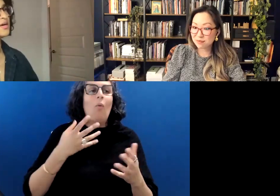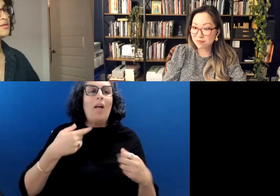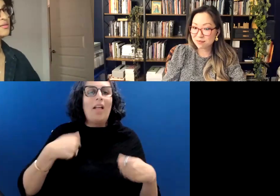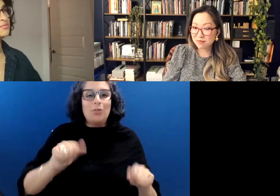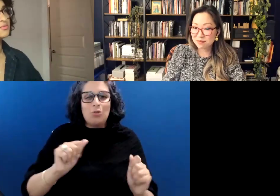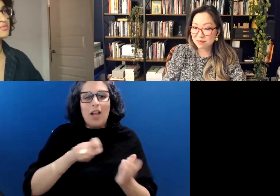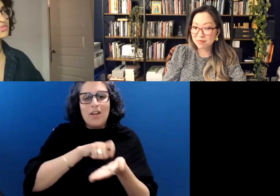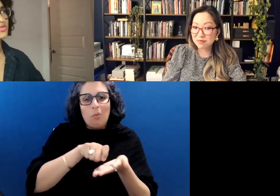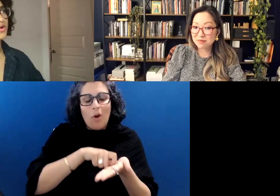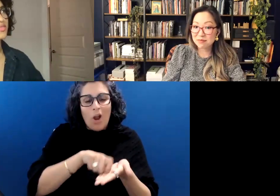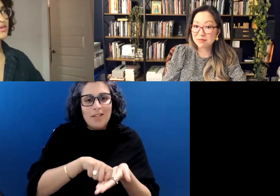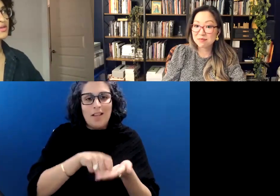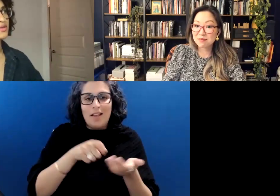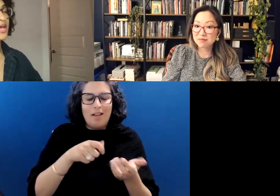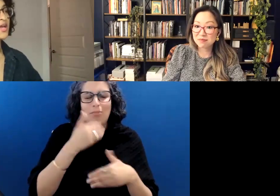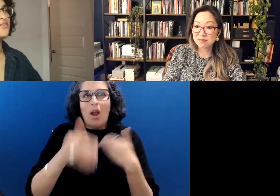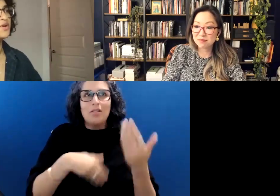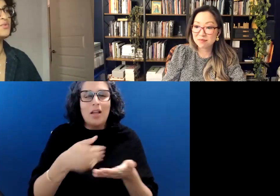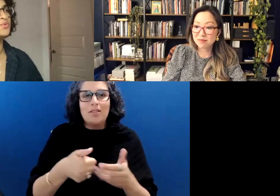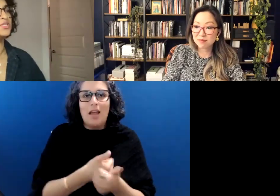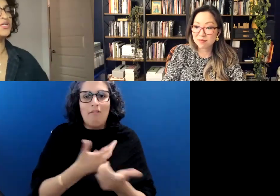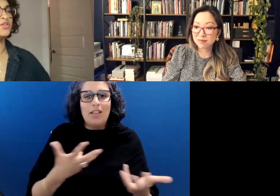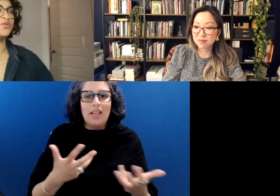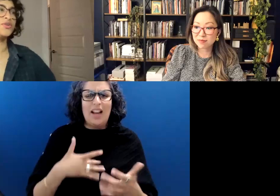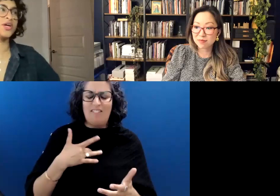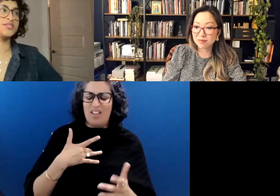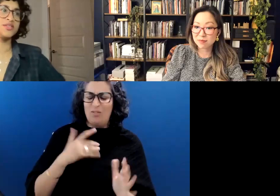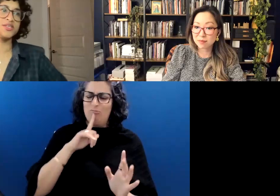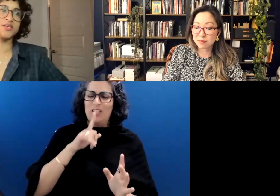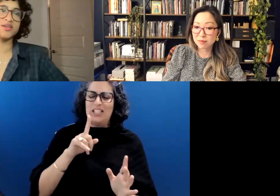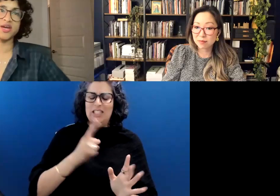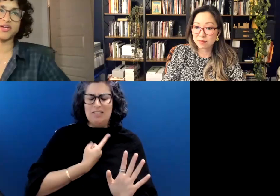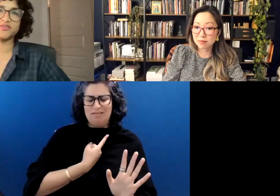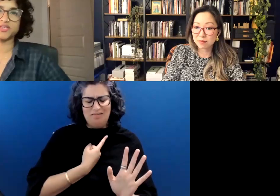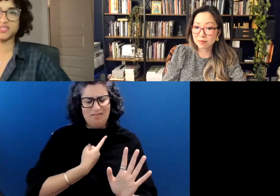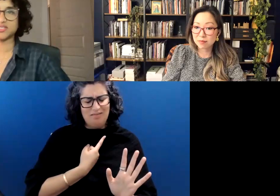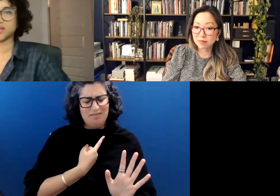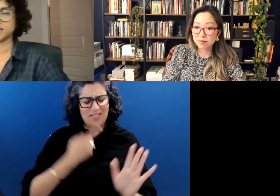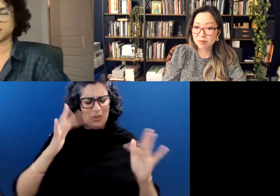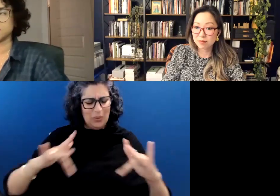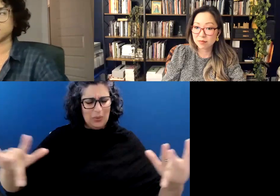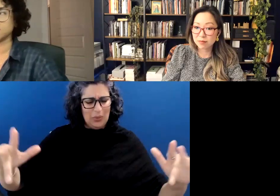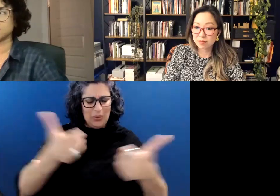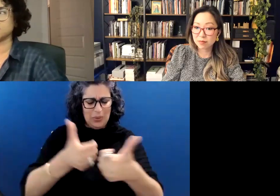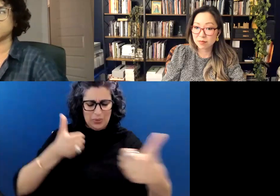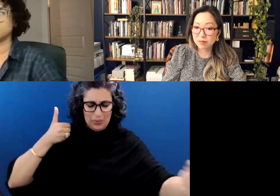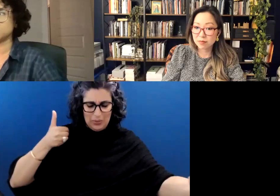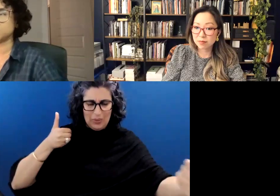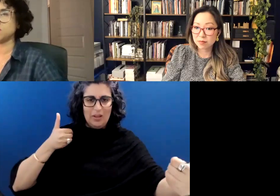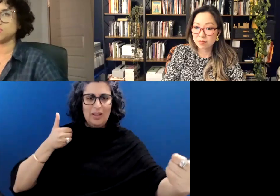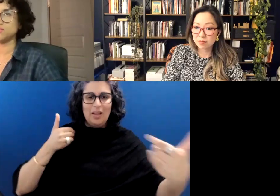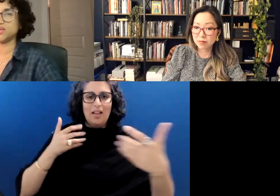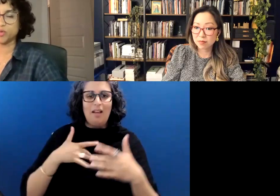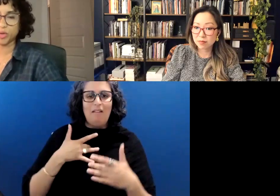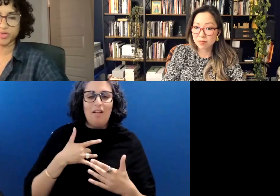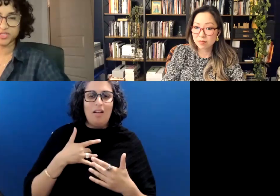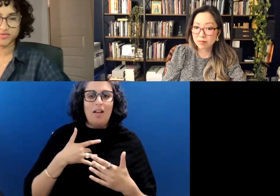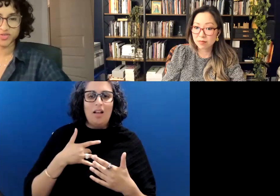And I felt really alone and isolated, and I kind of had decided to give up on myself